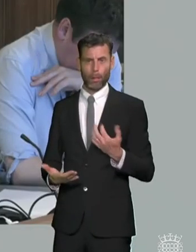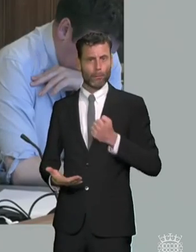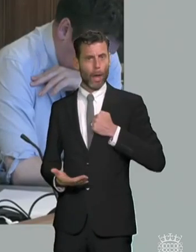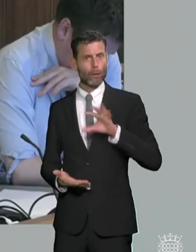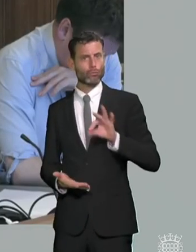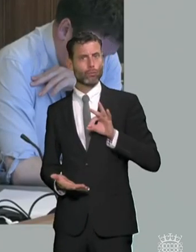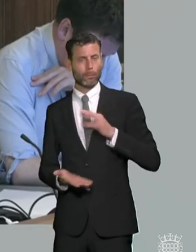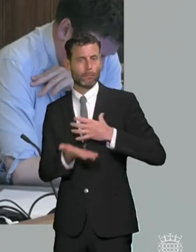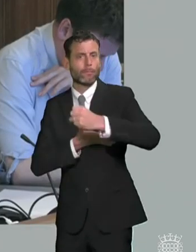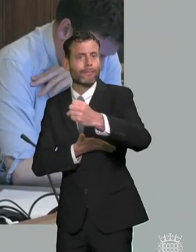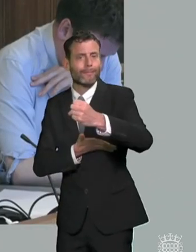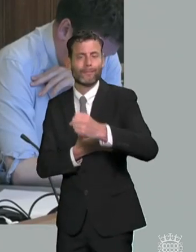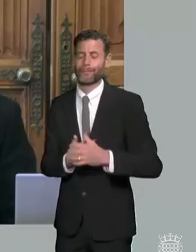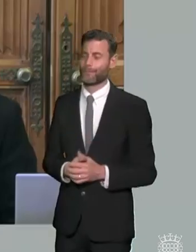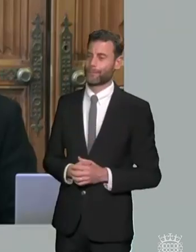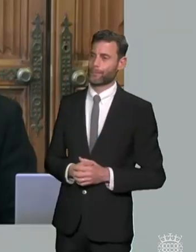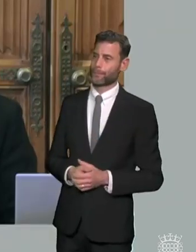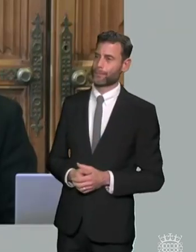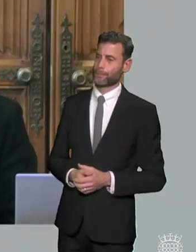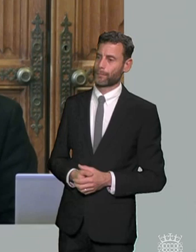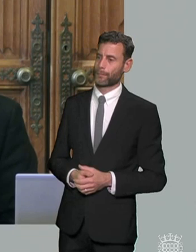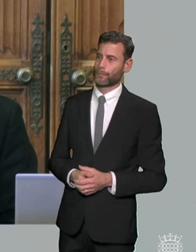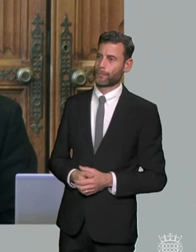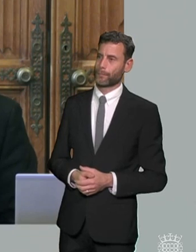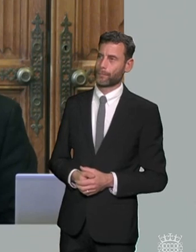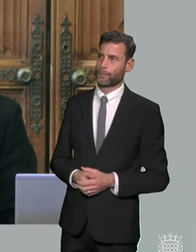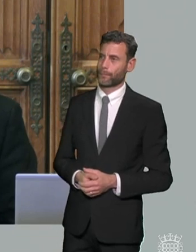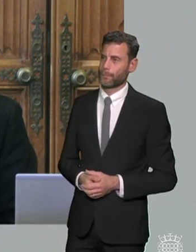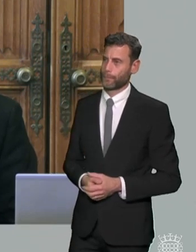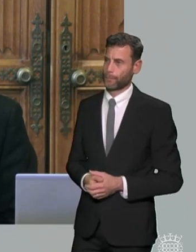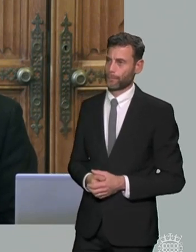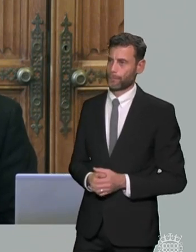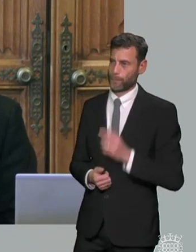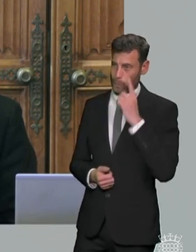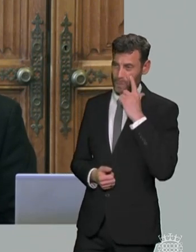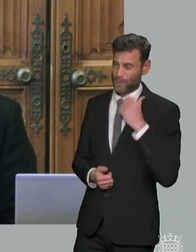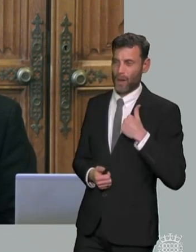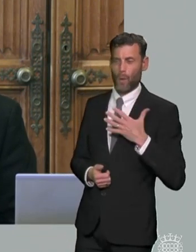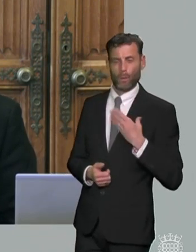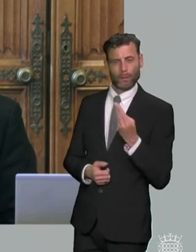okay okay thank you thank you um i just wanted to end with um a couple of questions if i may just